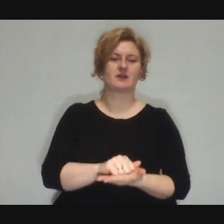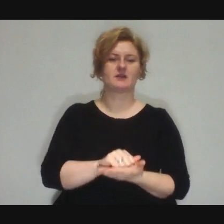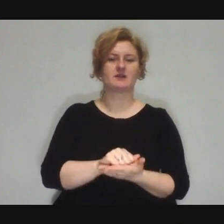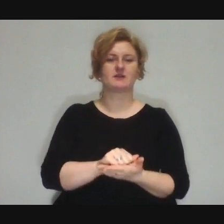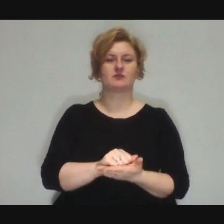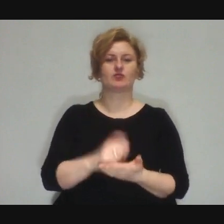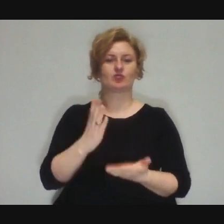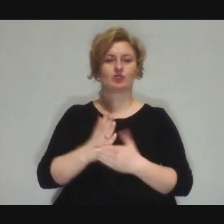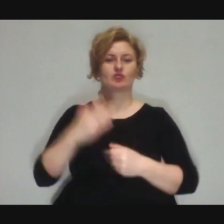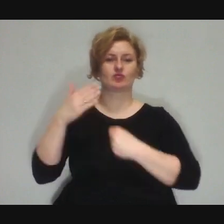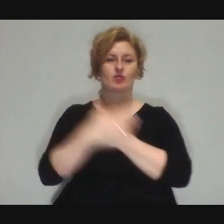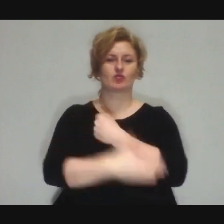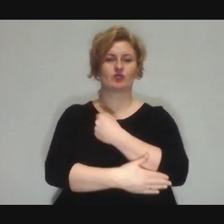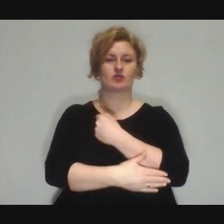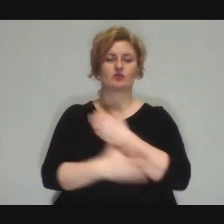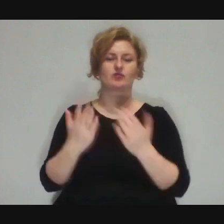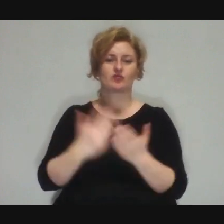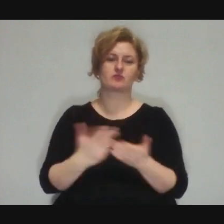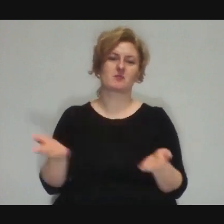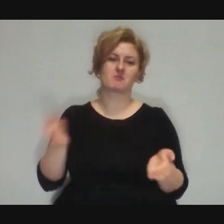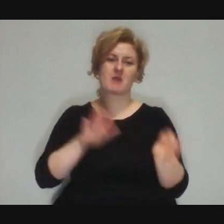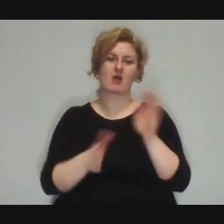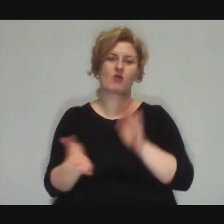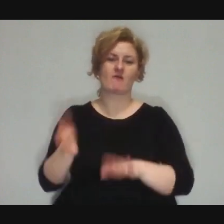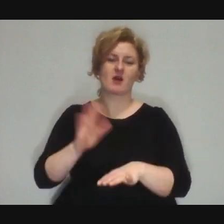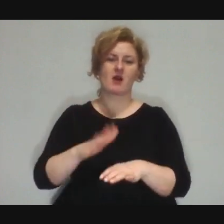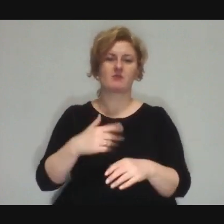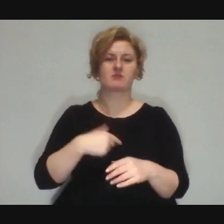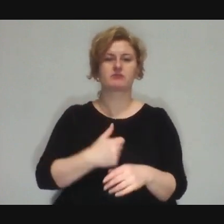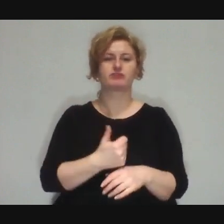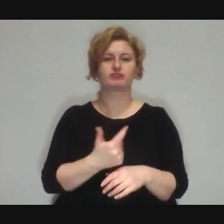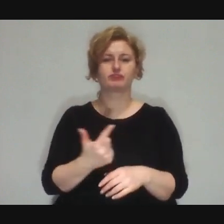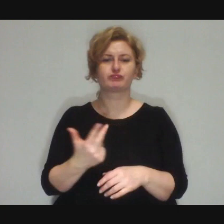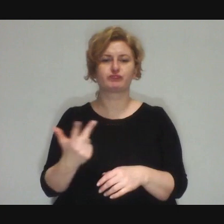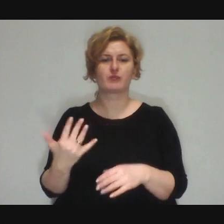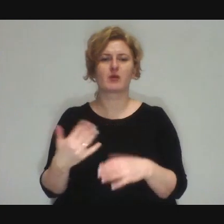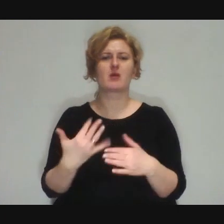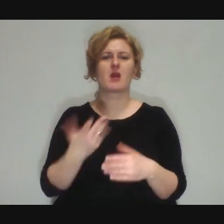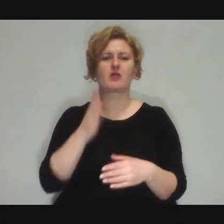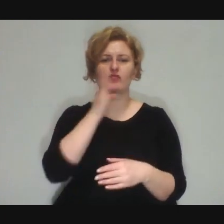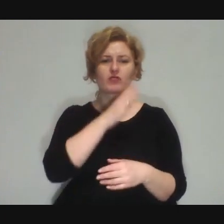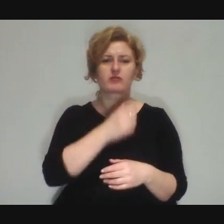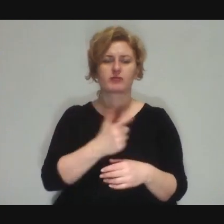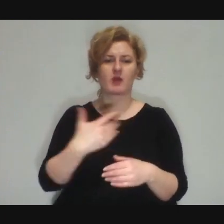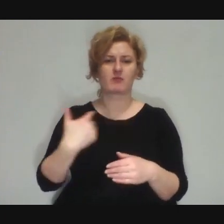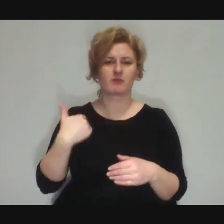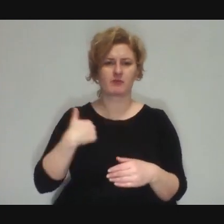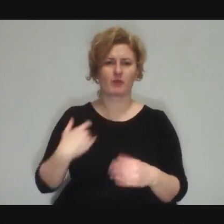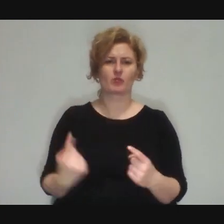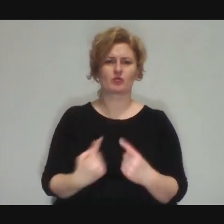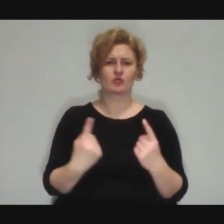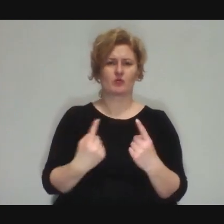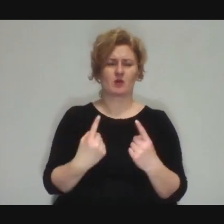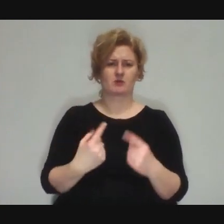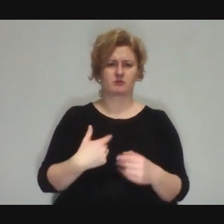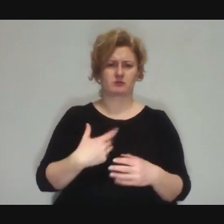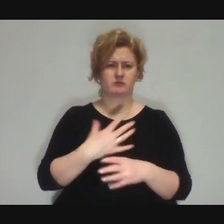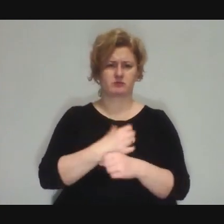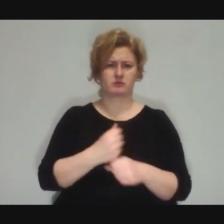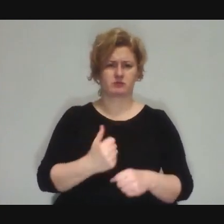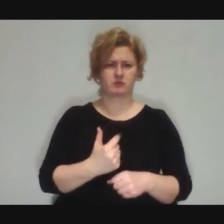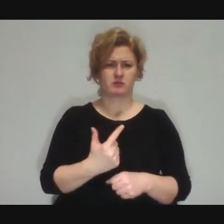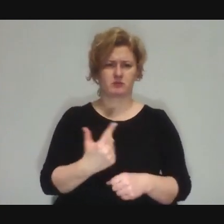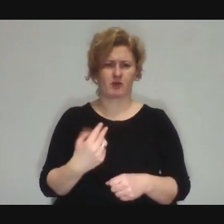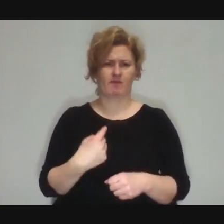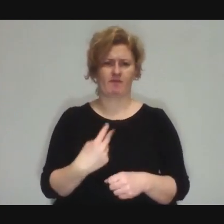I packed my equipment and counted how many balls there were and couldn't count two or three.